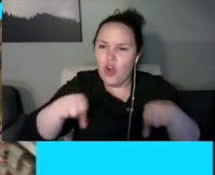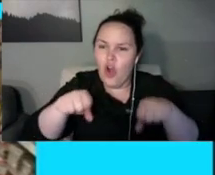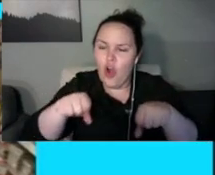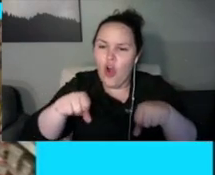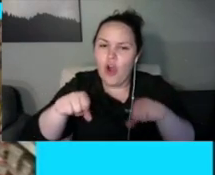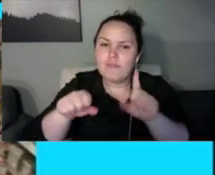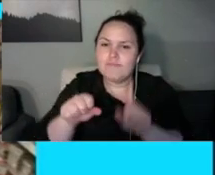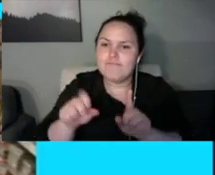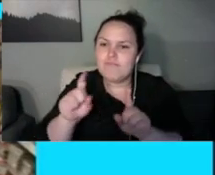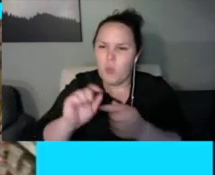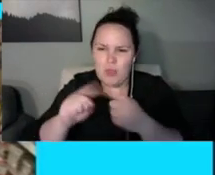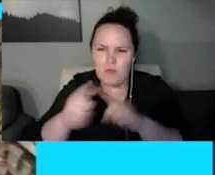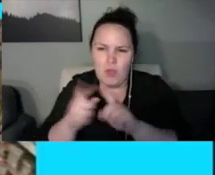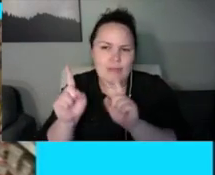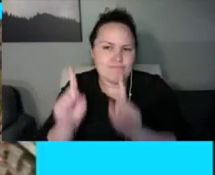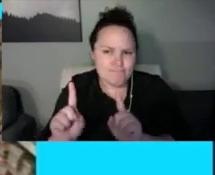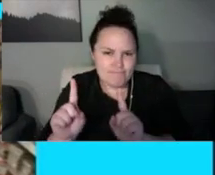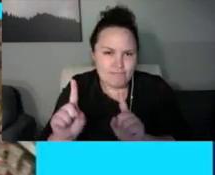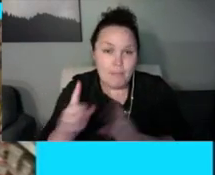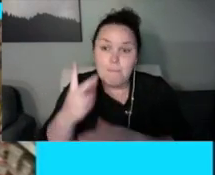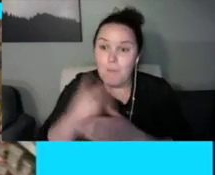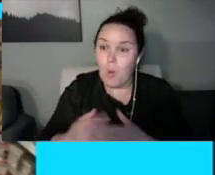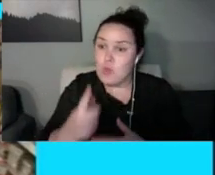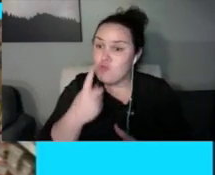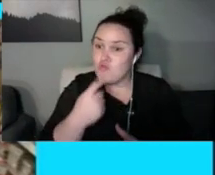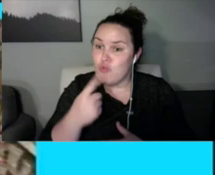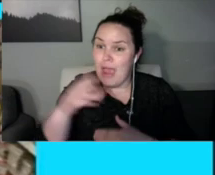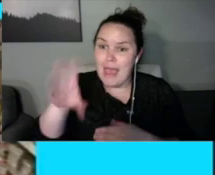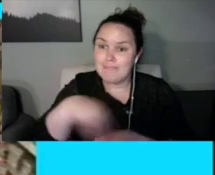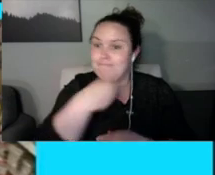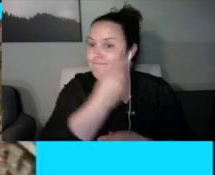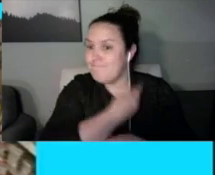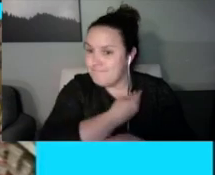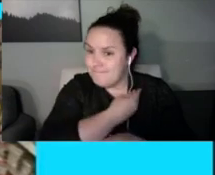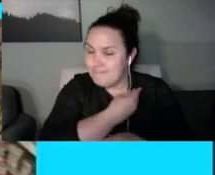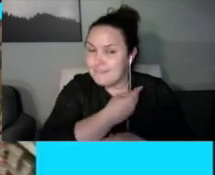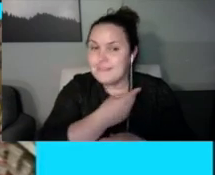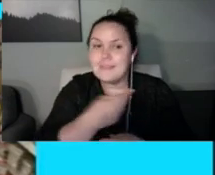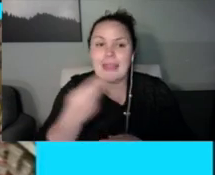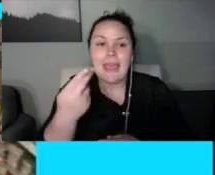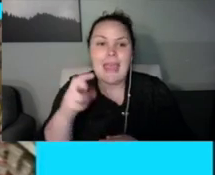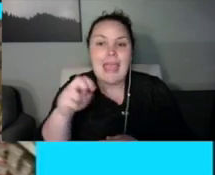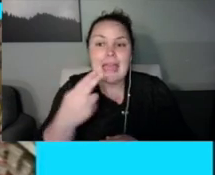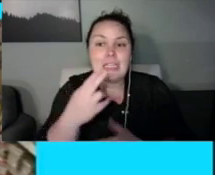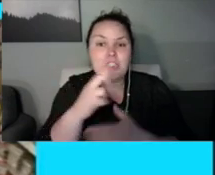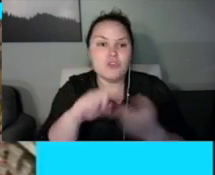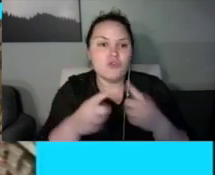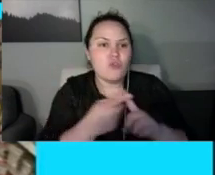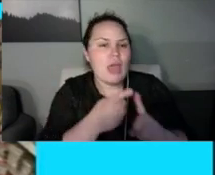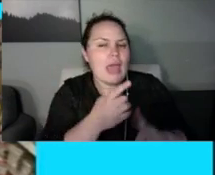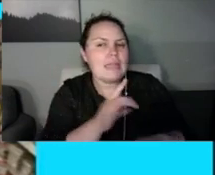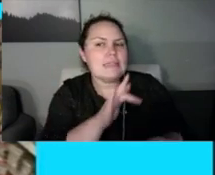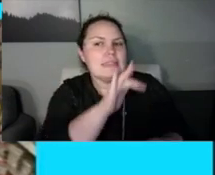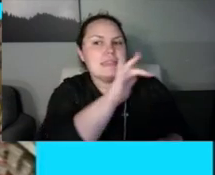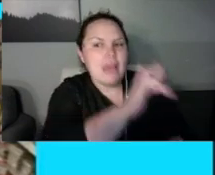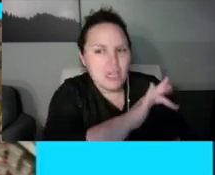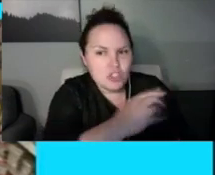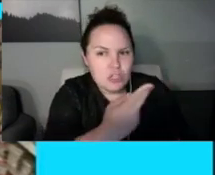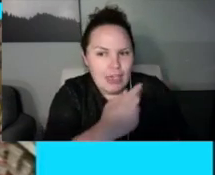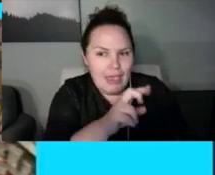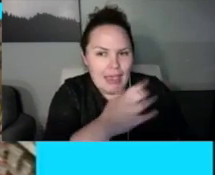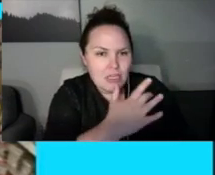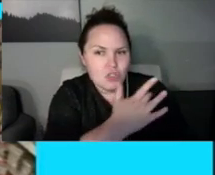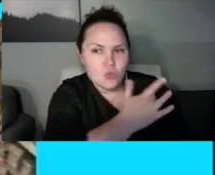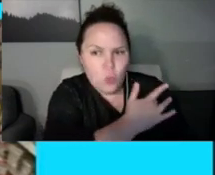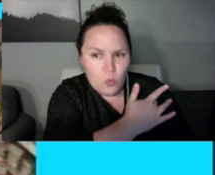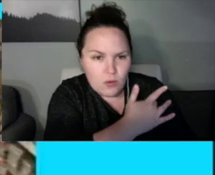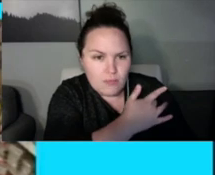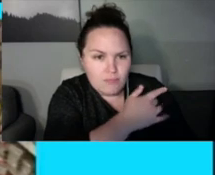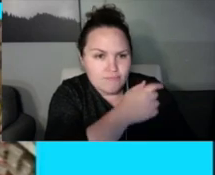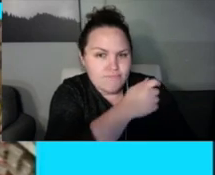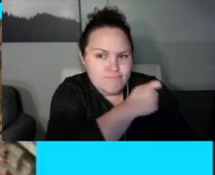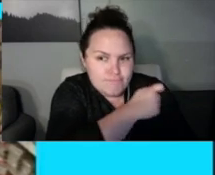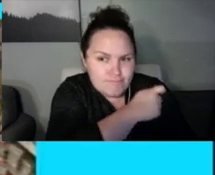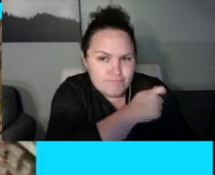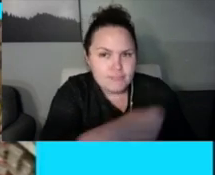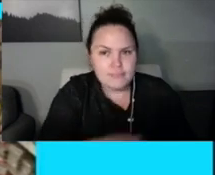And I'll let Jen call on anybody who has their hand raised or anybody who's typing anything